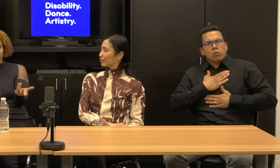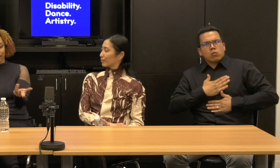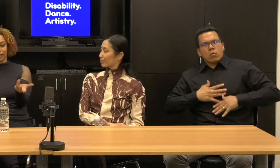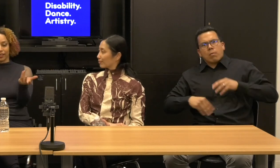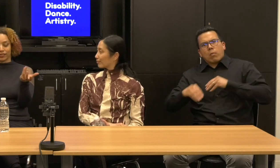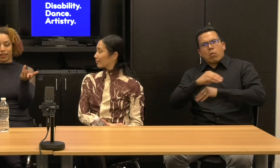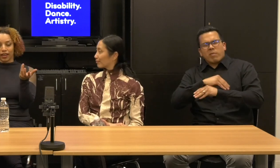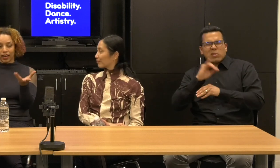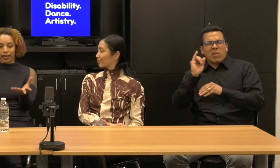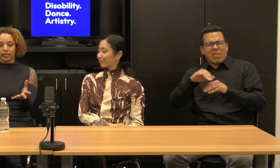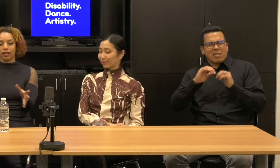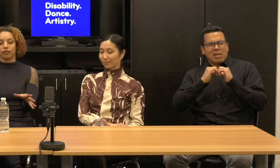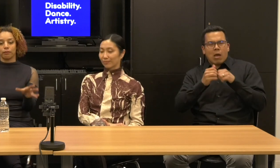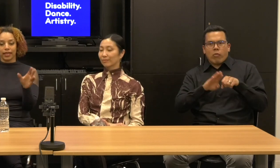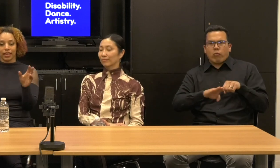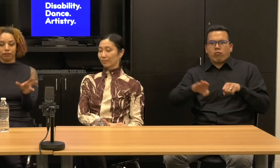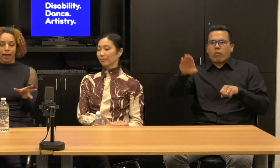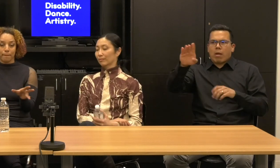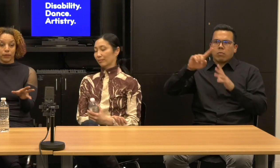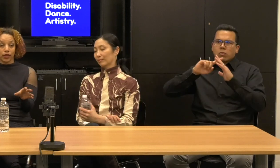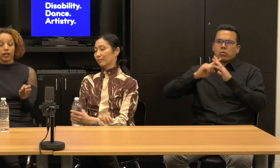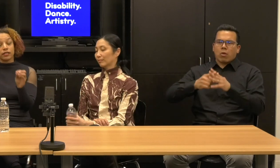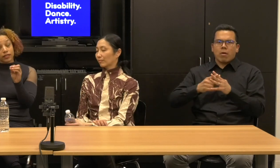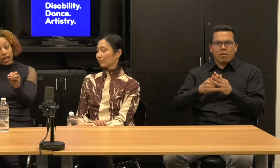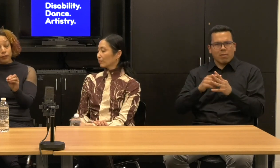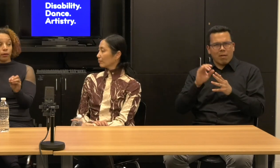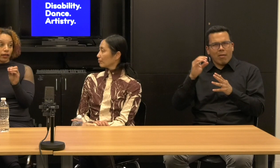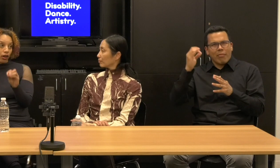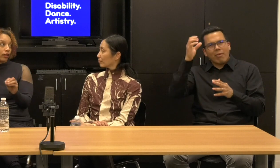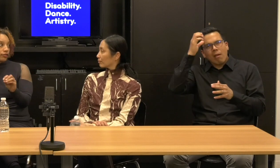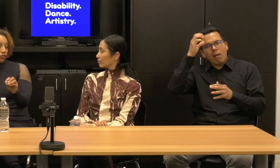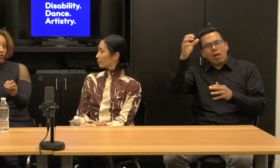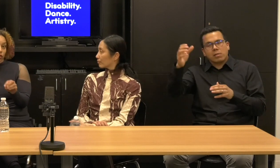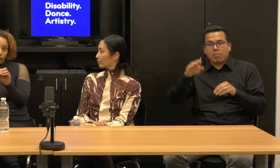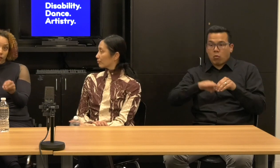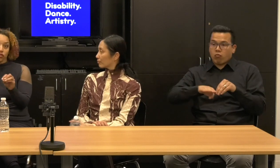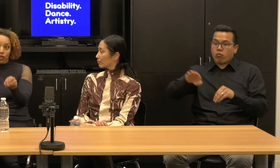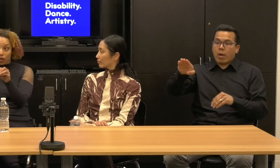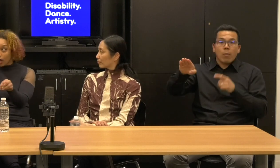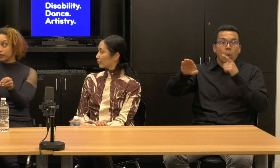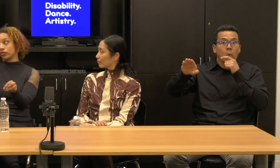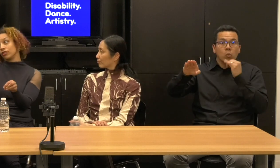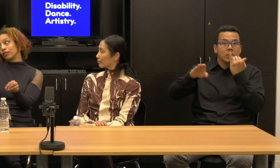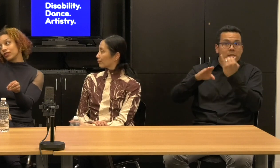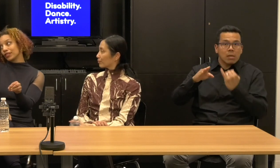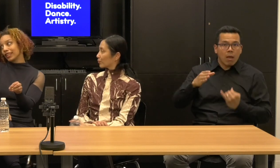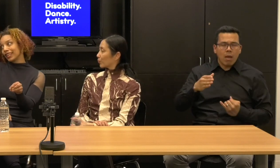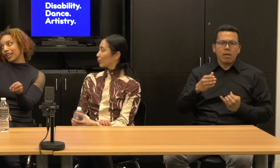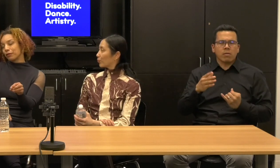in this idea of making around, designed by college students, first year college students